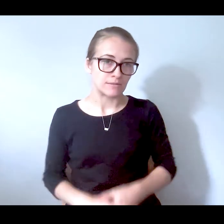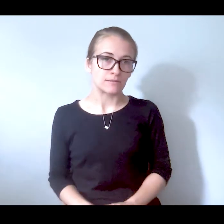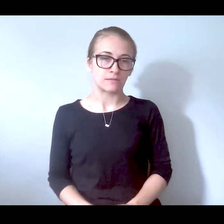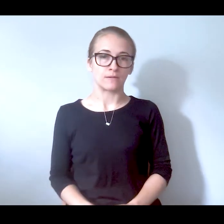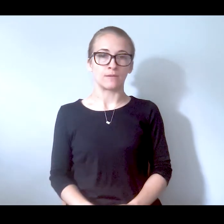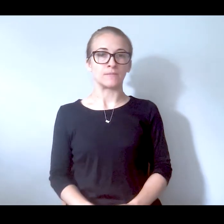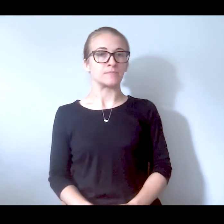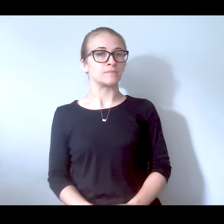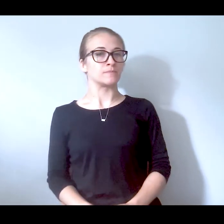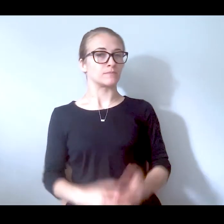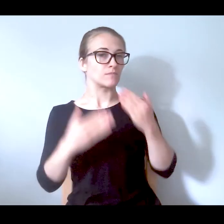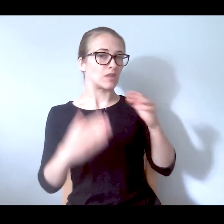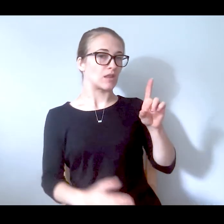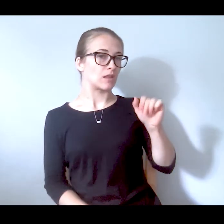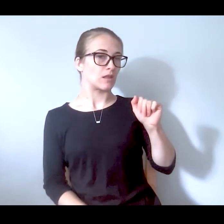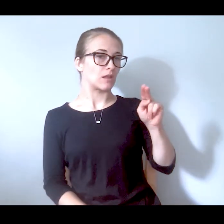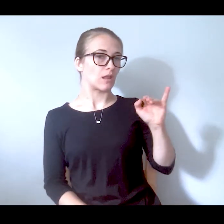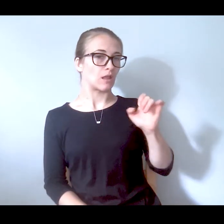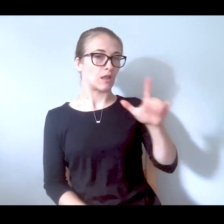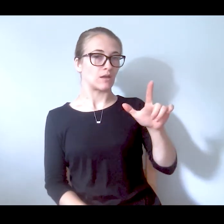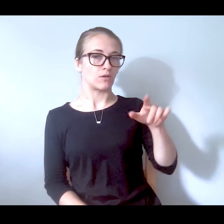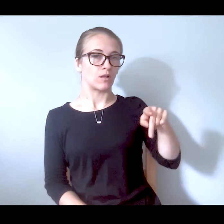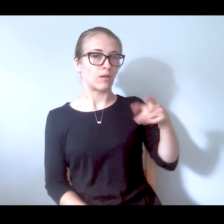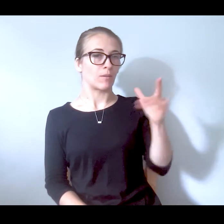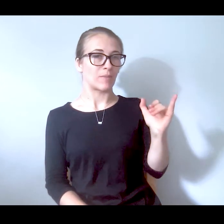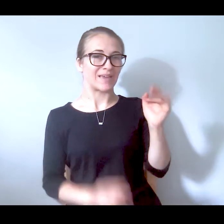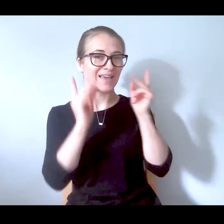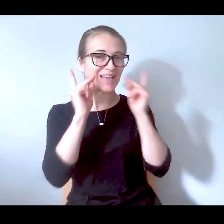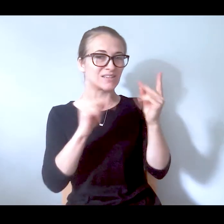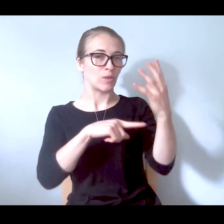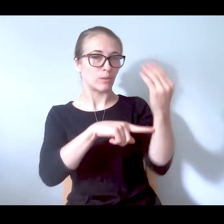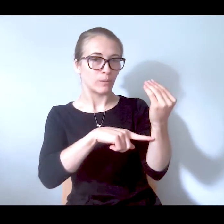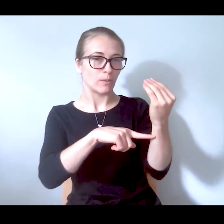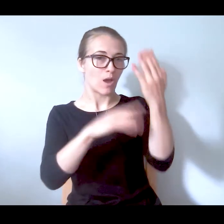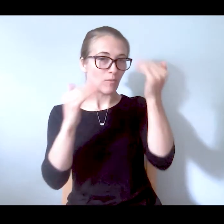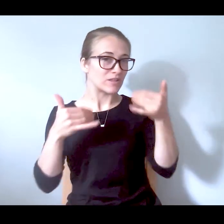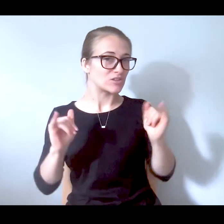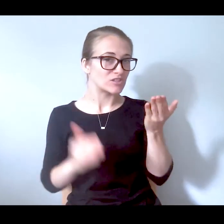Thank you, Daniel. And, Peggy, I just saw you turn your camera off but hopefully you're